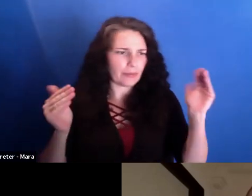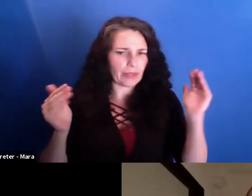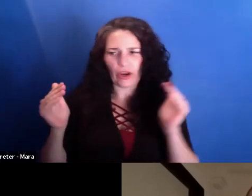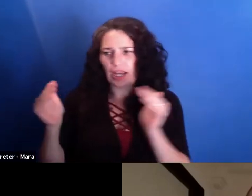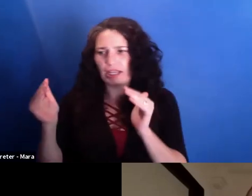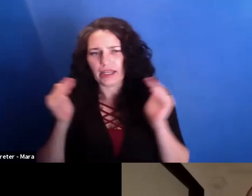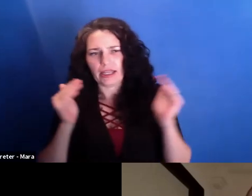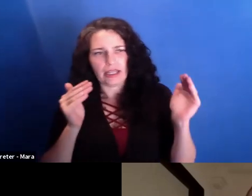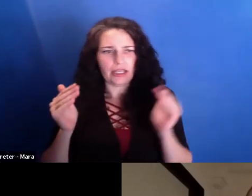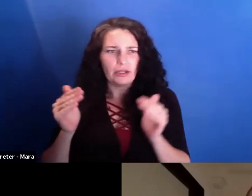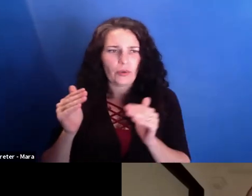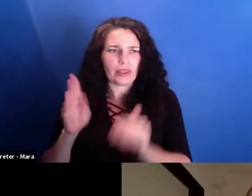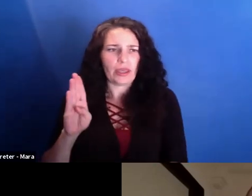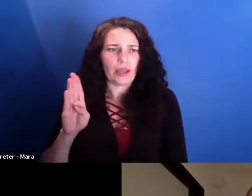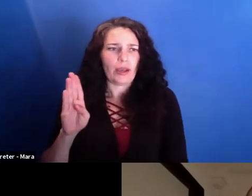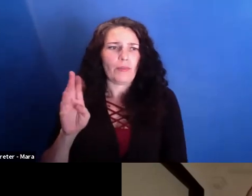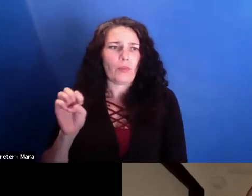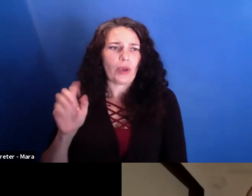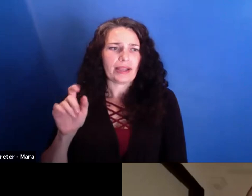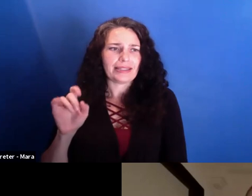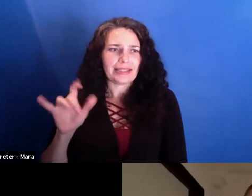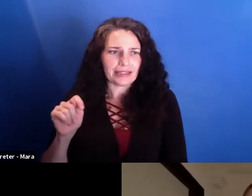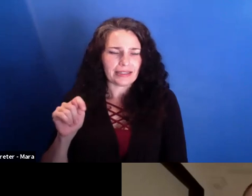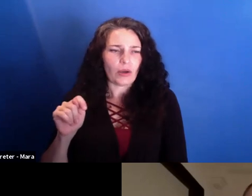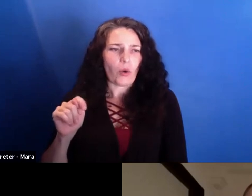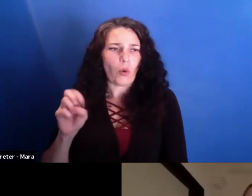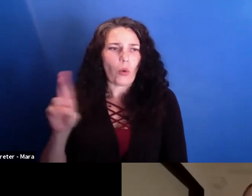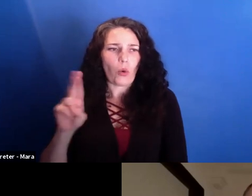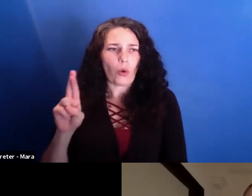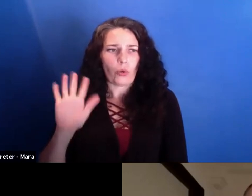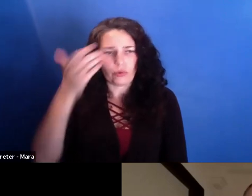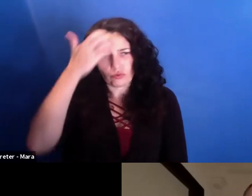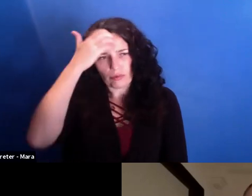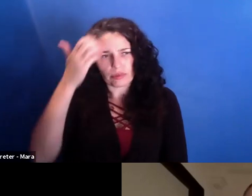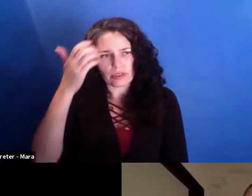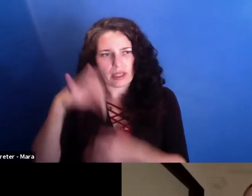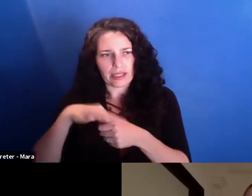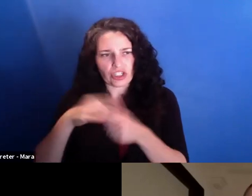with Brexit, or with Donald Trump's election here in the US, or what happened in Brazil.